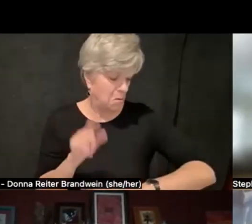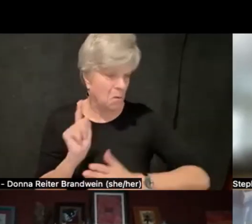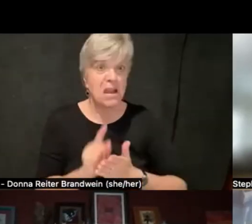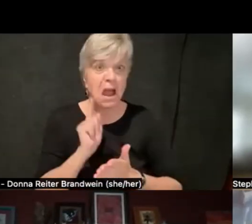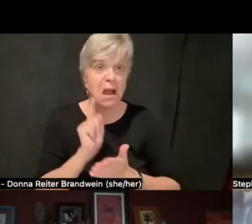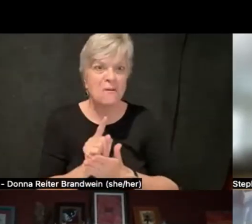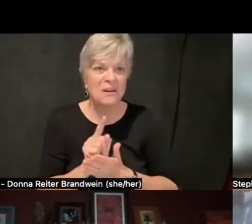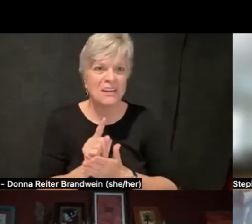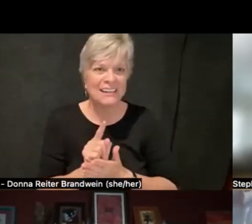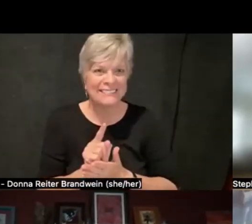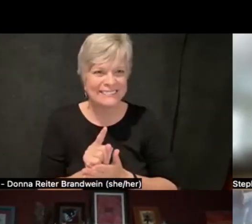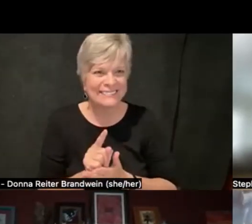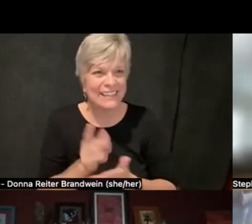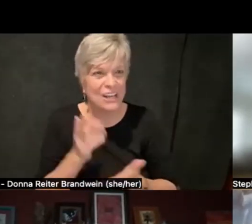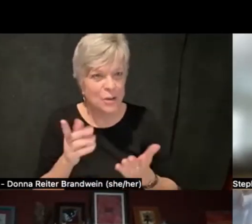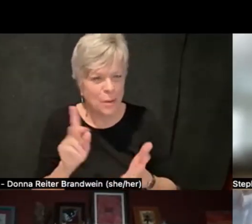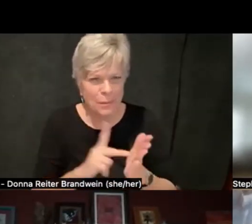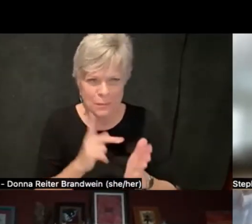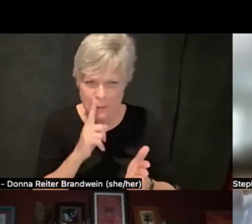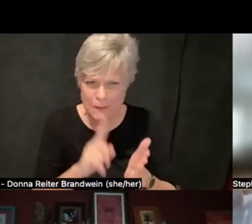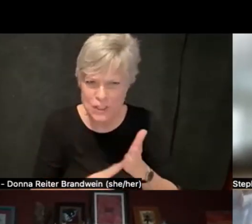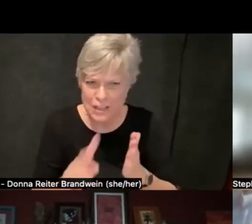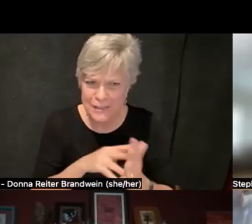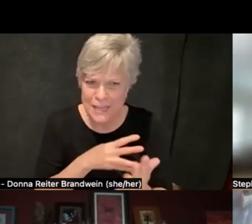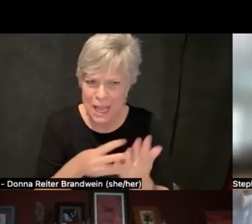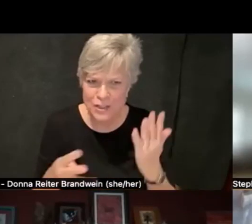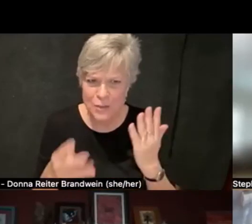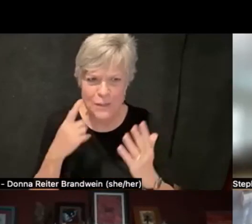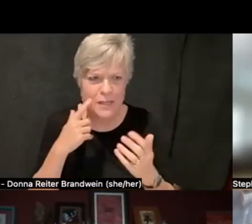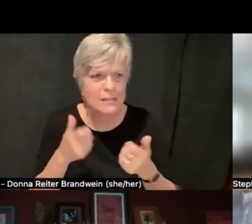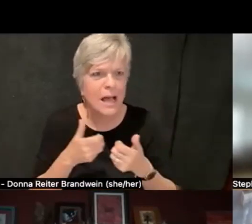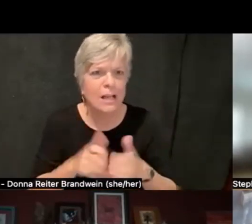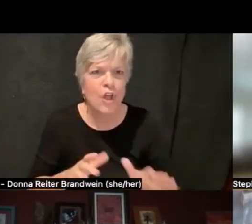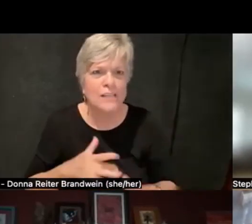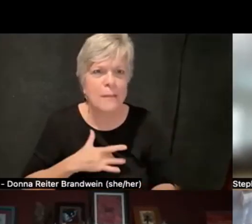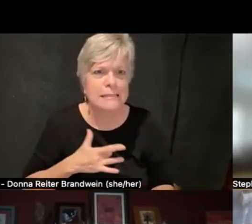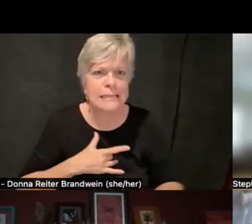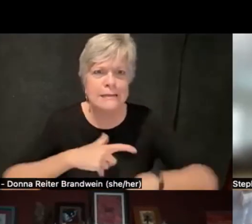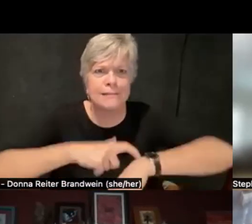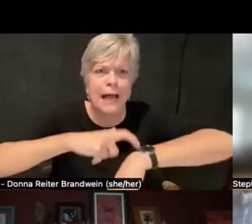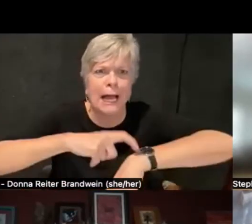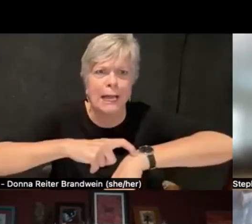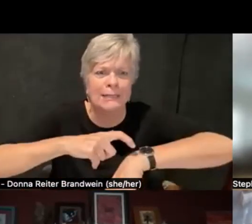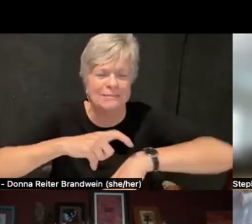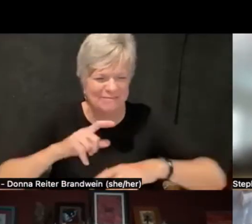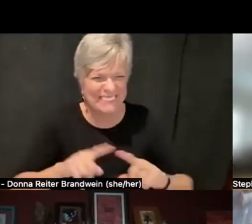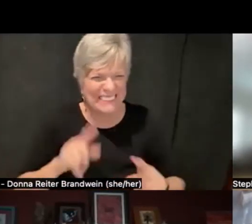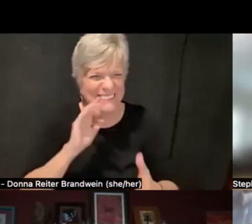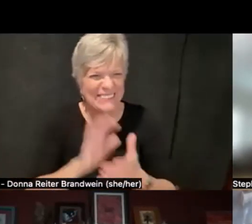You should probably double check the schedule because I've lost my sense of time, but I believe it's in one hour